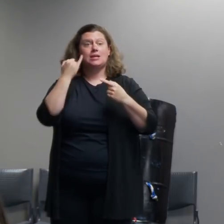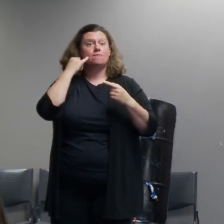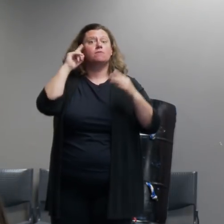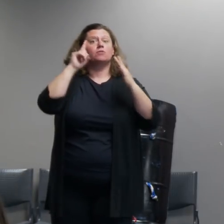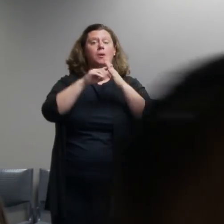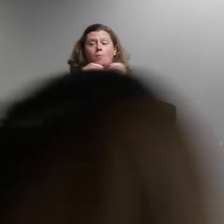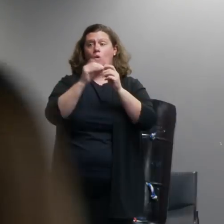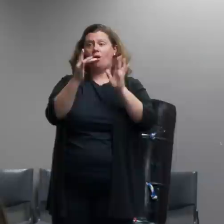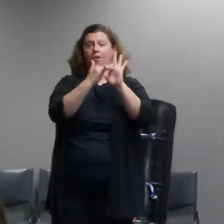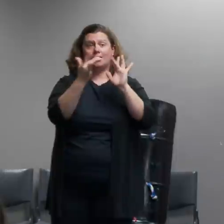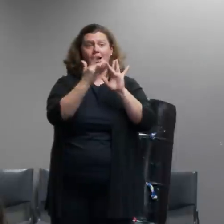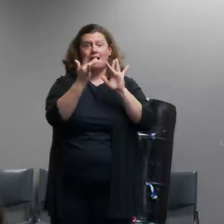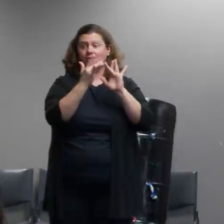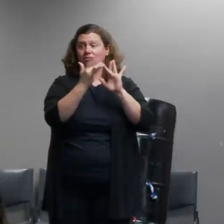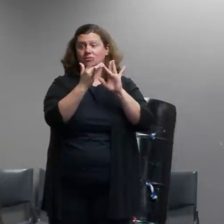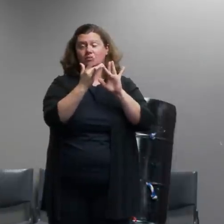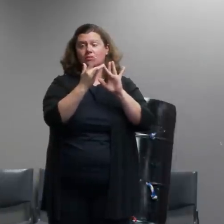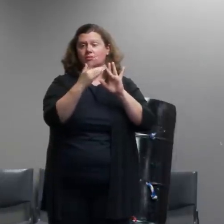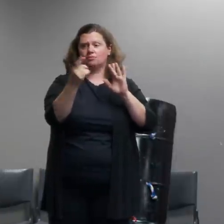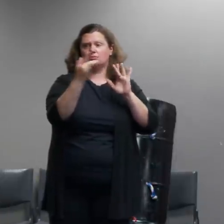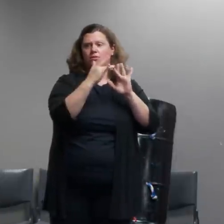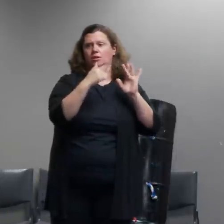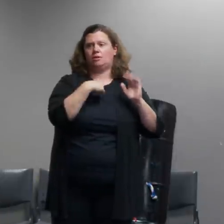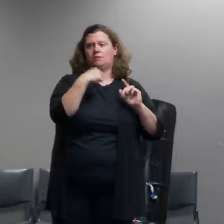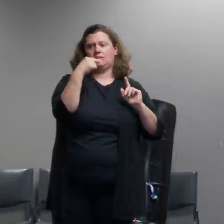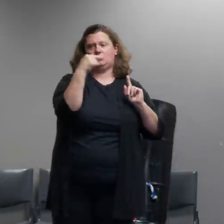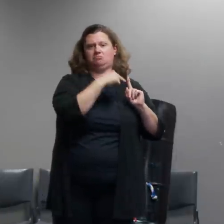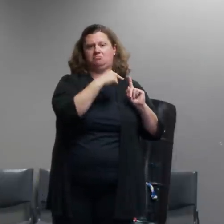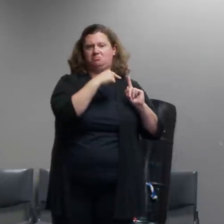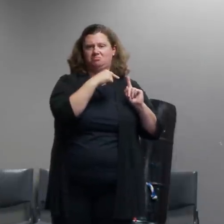pio at portlandoregon.gov that's the public information obviously department